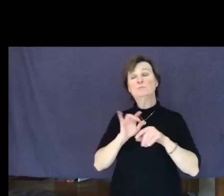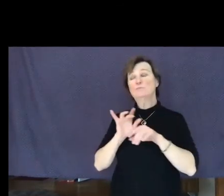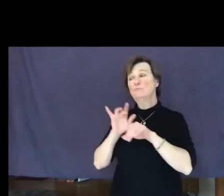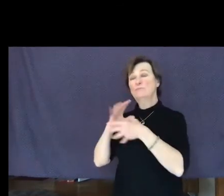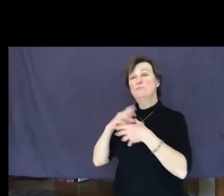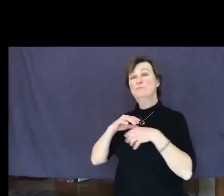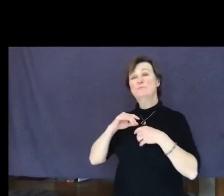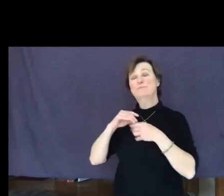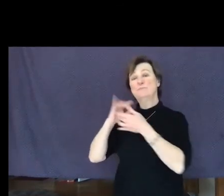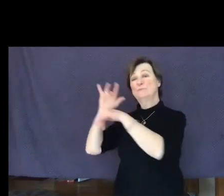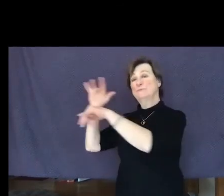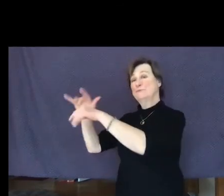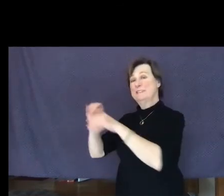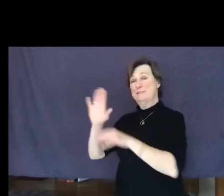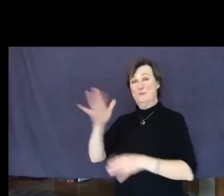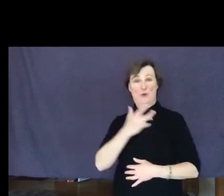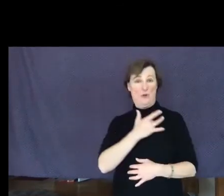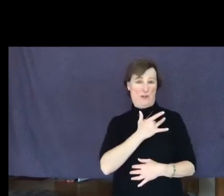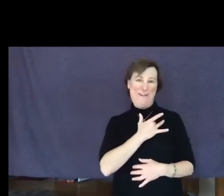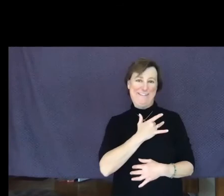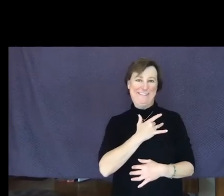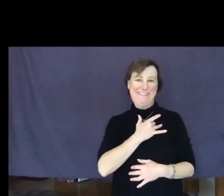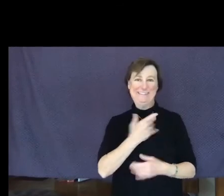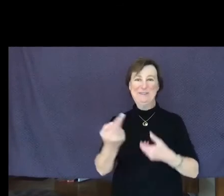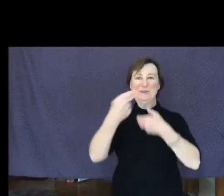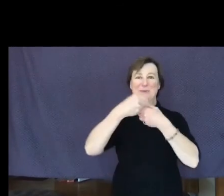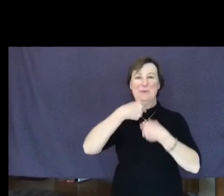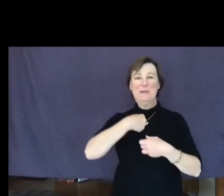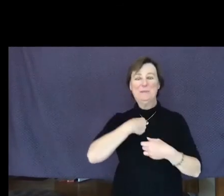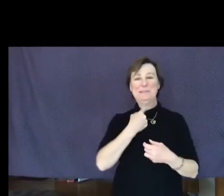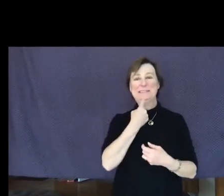Please join me in saying our closing words: